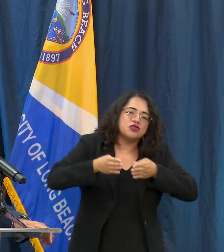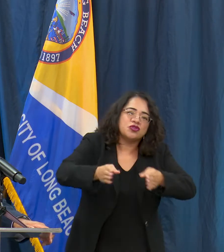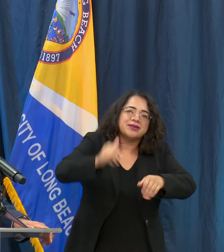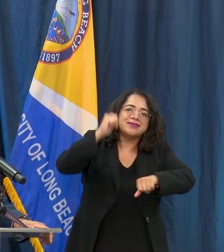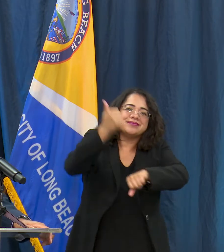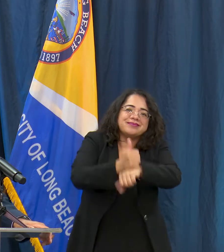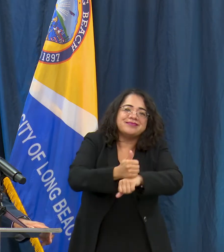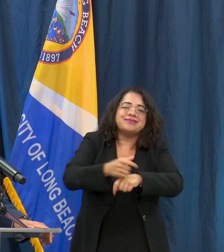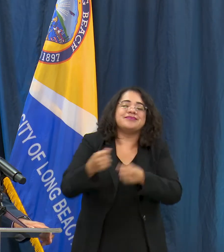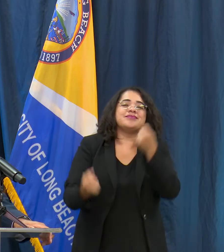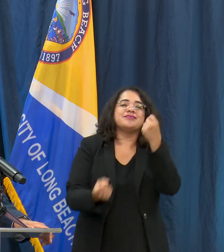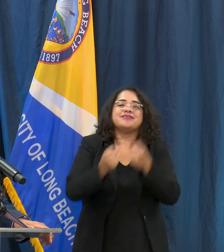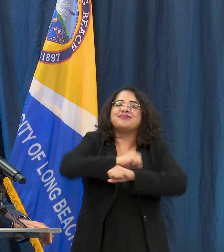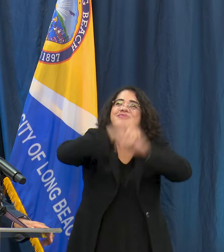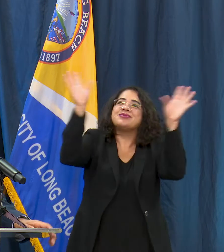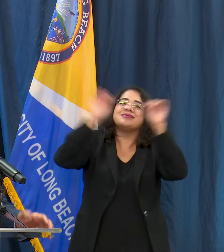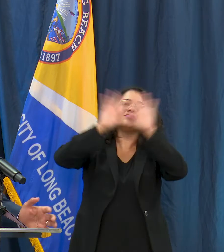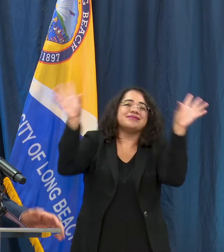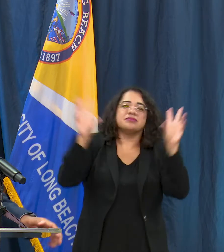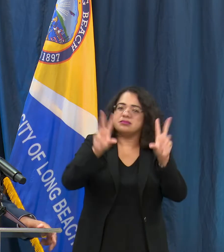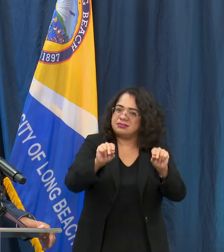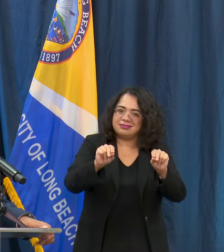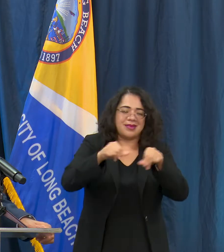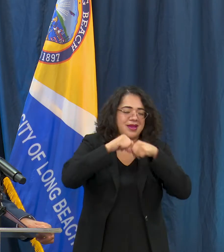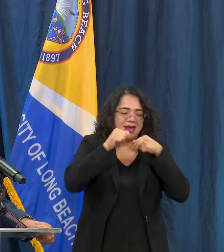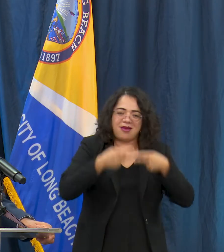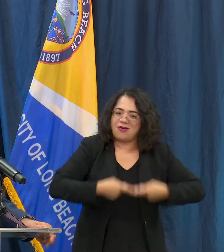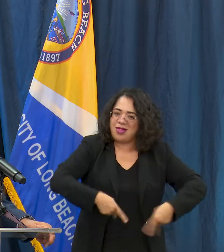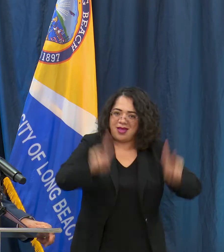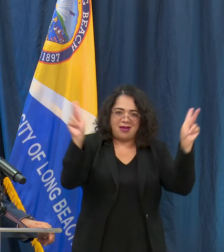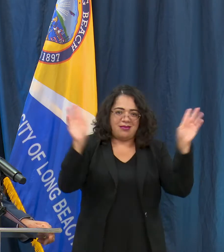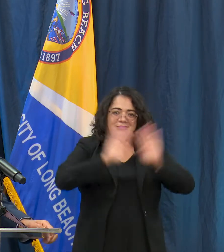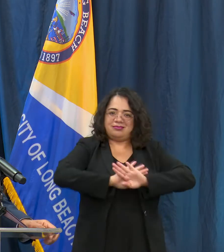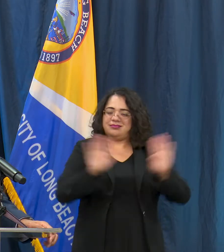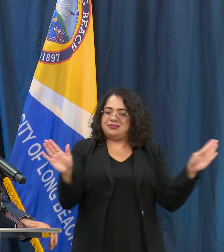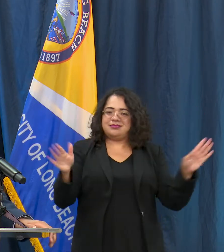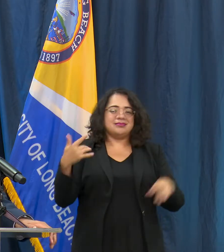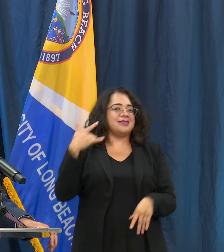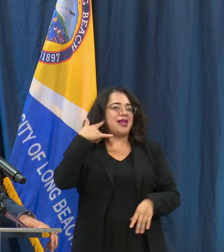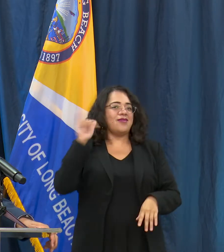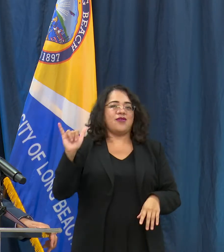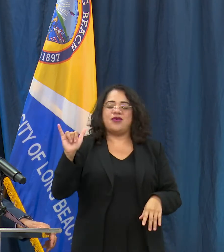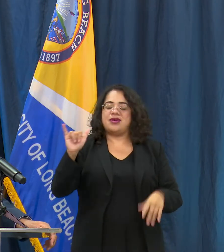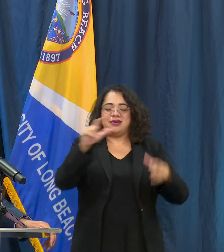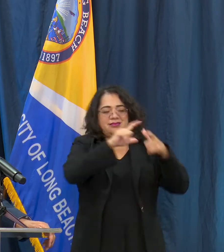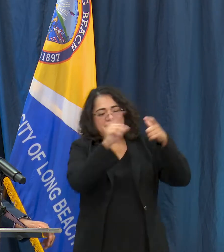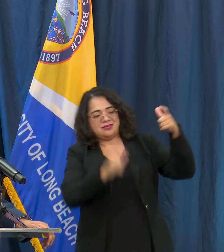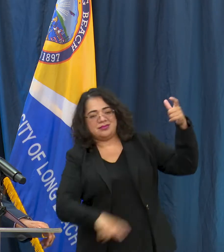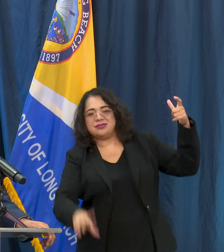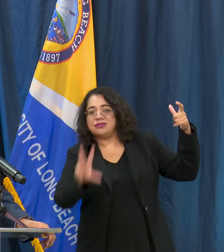dates, the State of California does not permit gatherings. It only permits gatherings